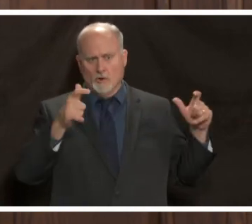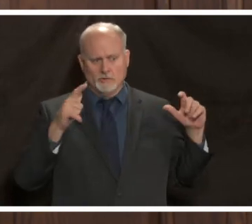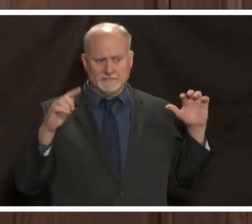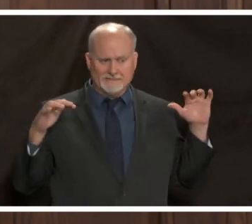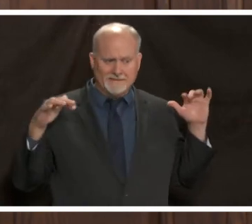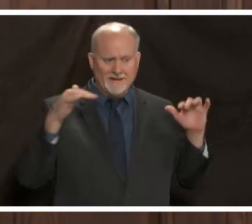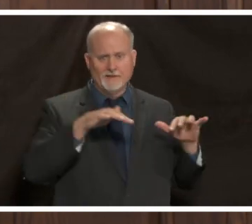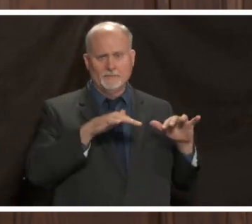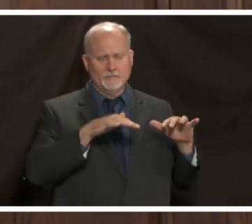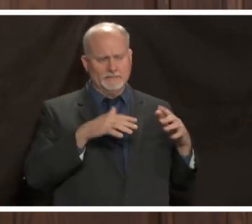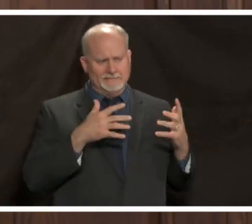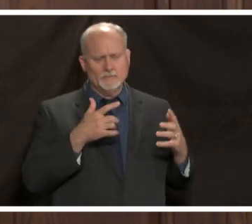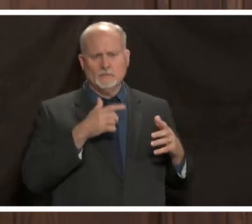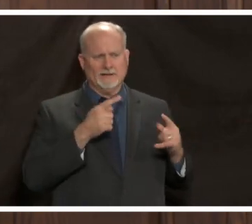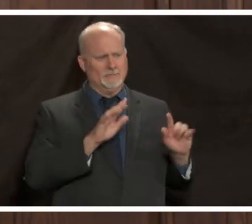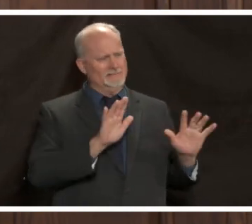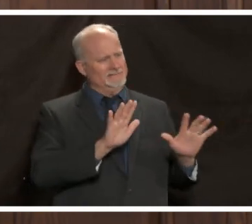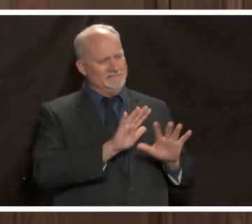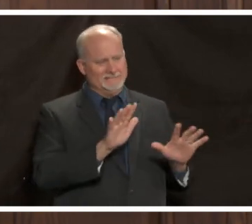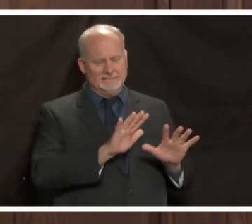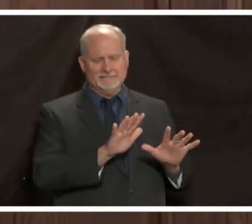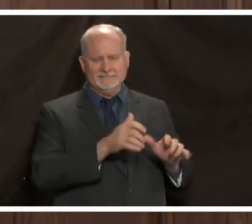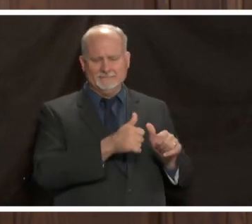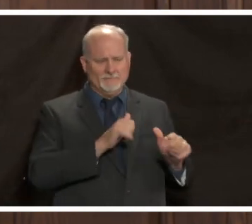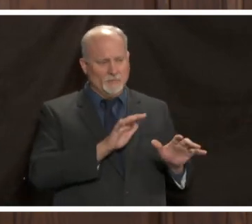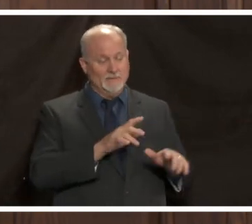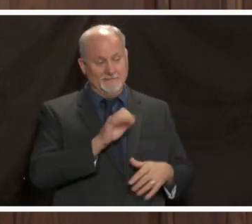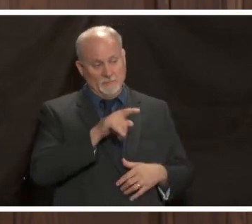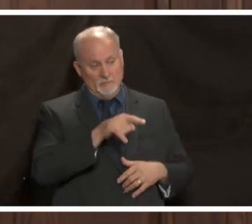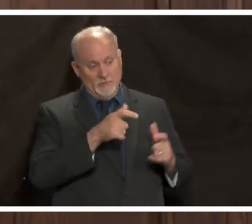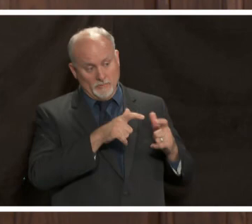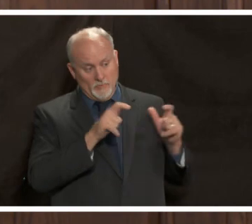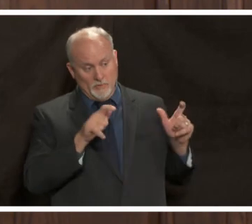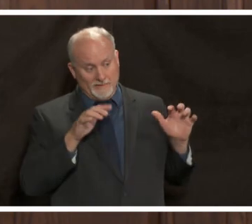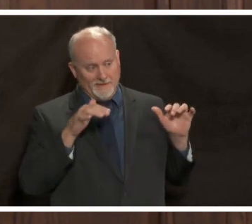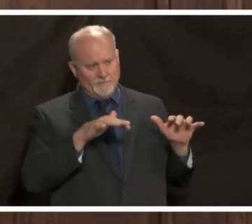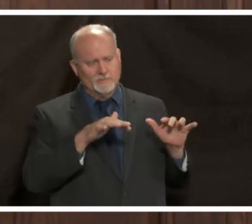trying to discourage them from doing that or if they're going to do that make sure it's done right